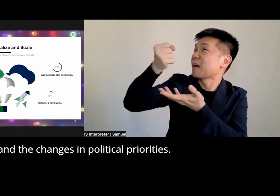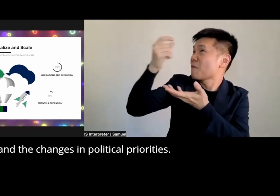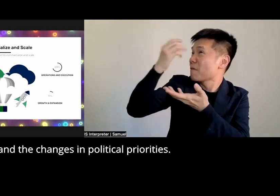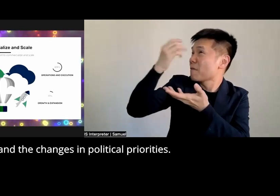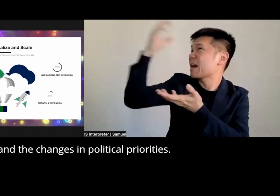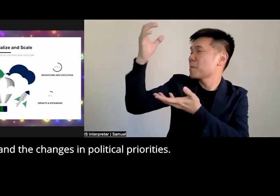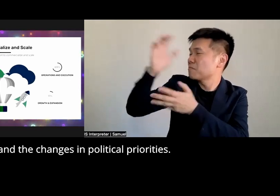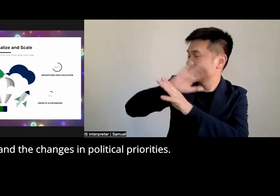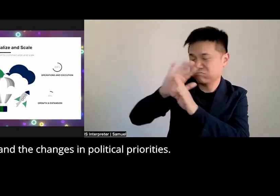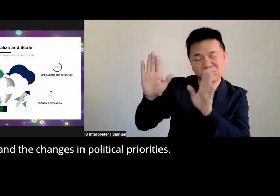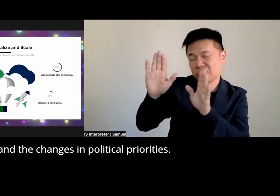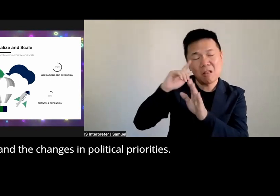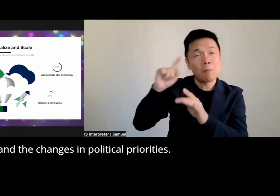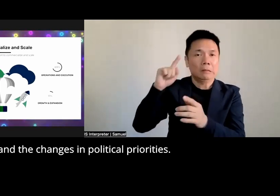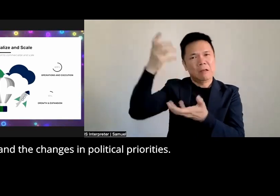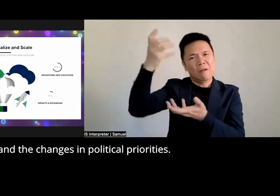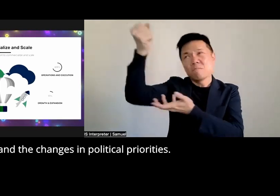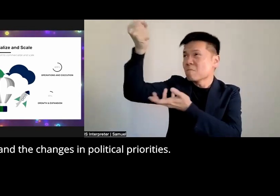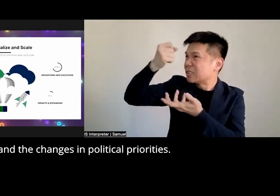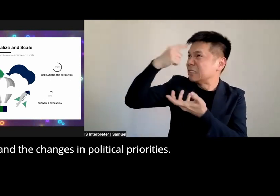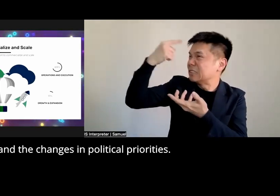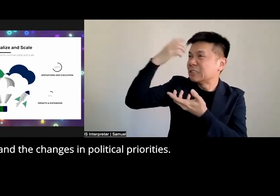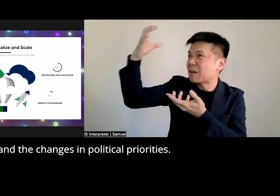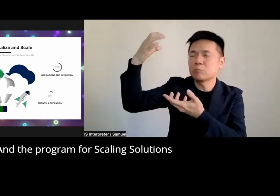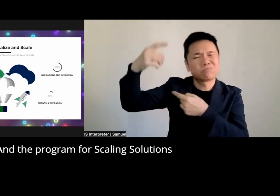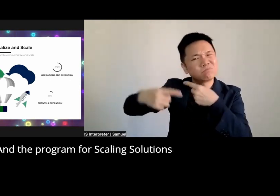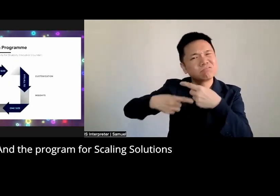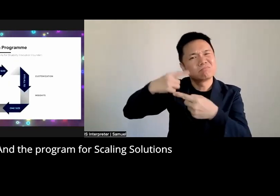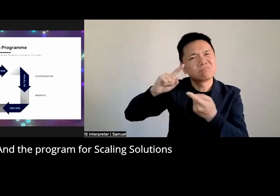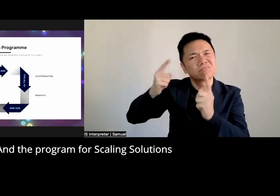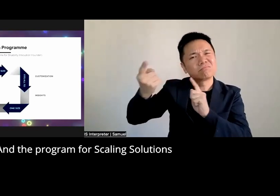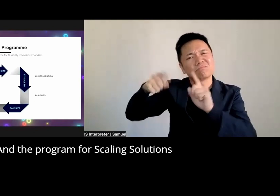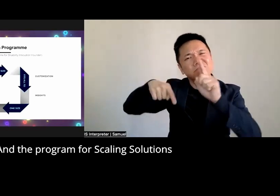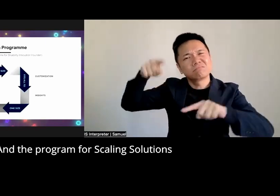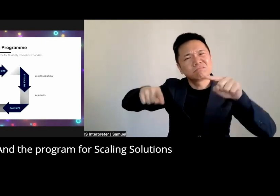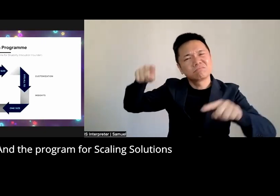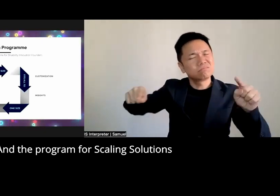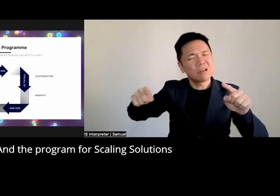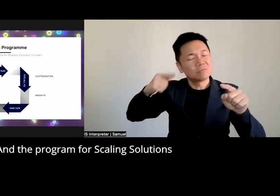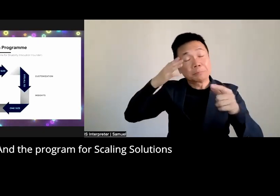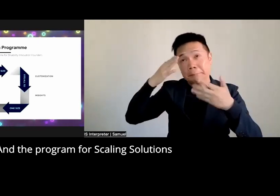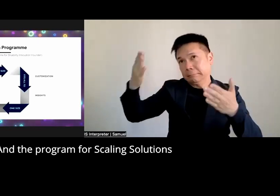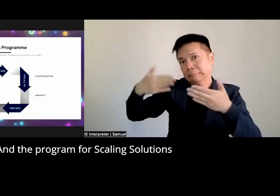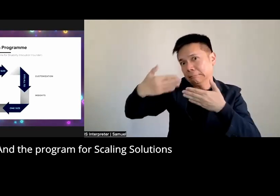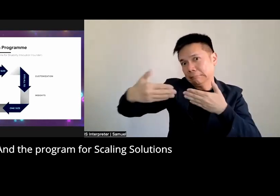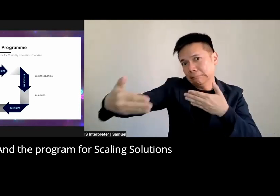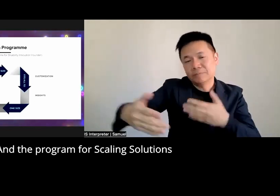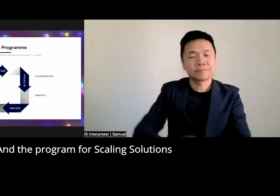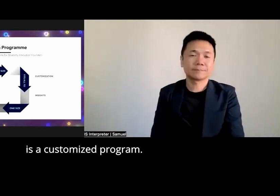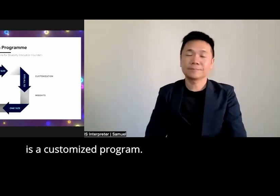changes in political uh uh political priorities and the the program for scaling Solutions is a